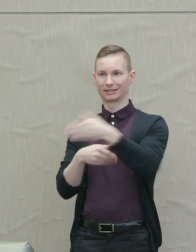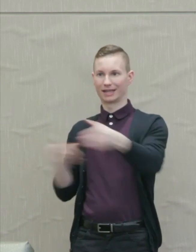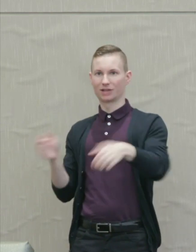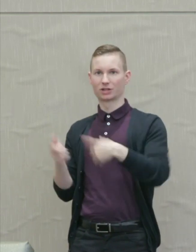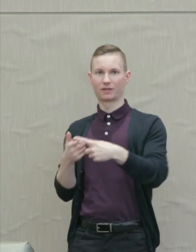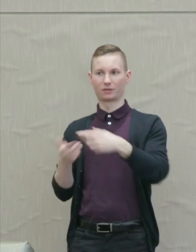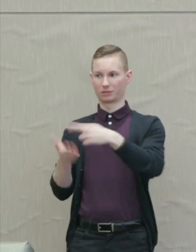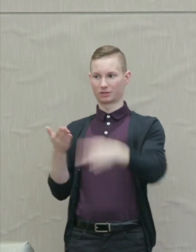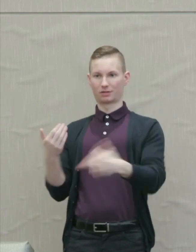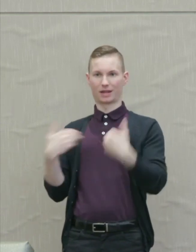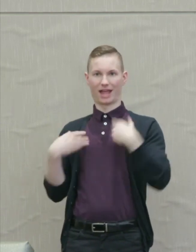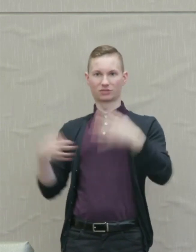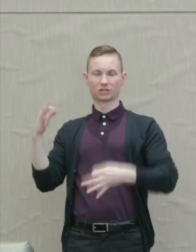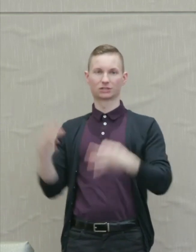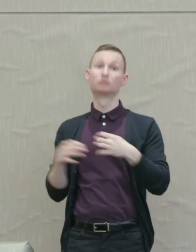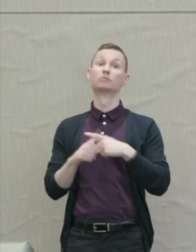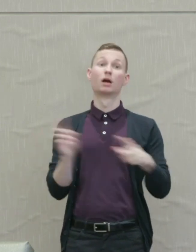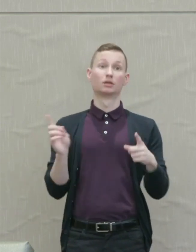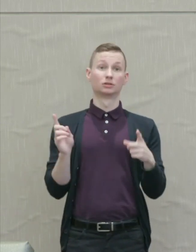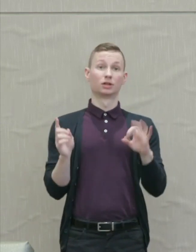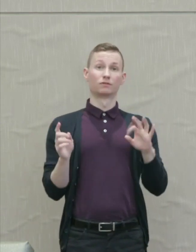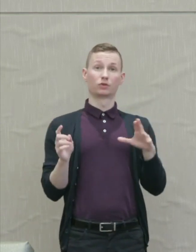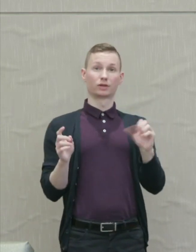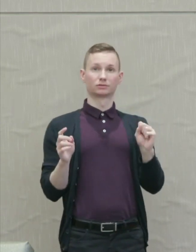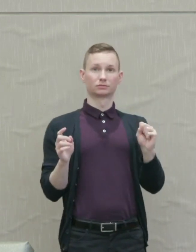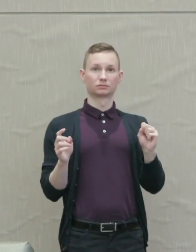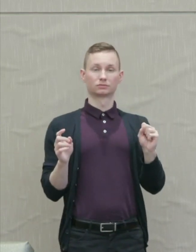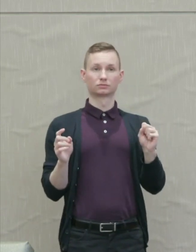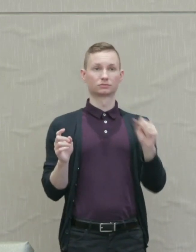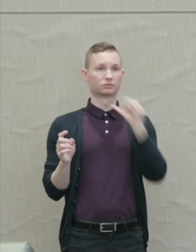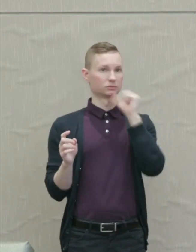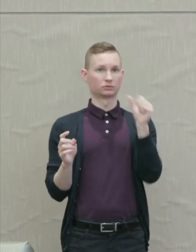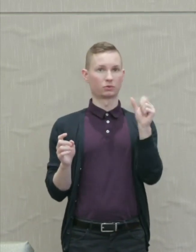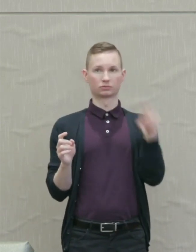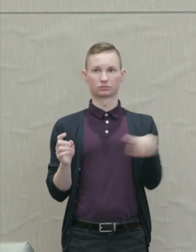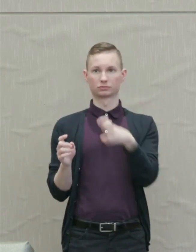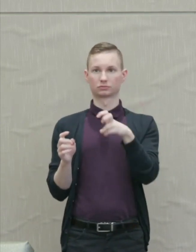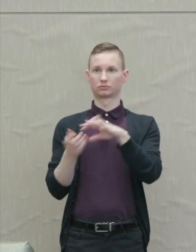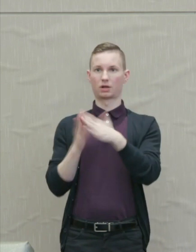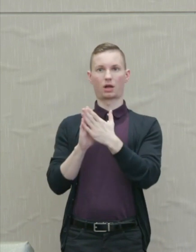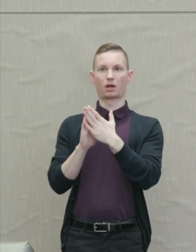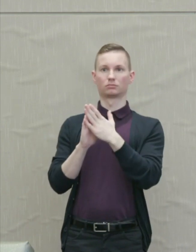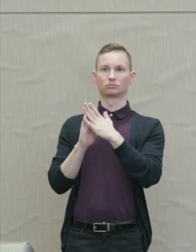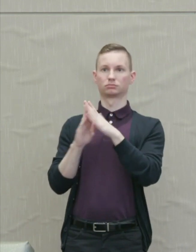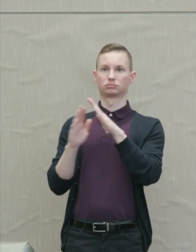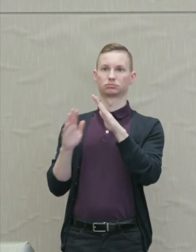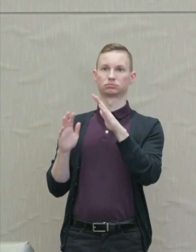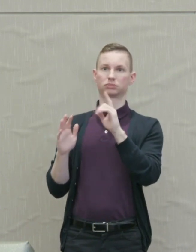Martha Nussbaum: But the Furies do not in fact make the transition to democracy unchanged.